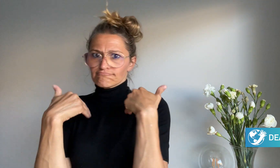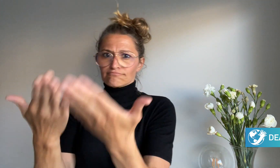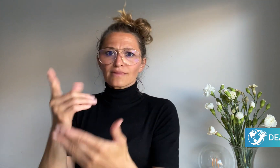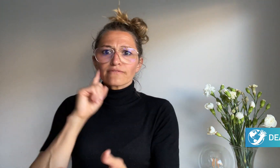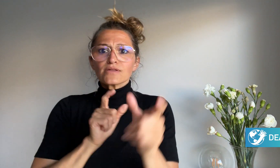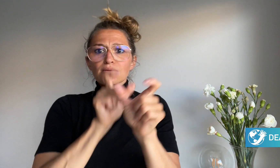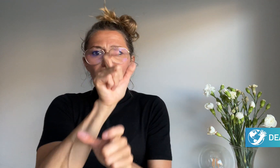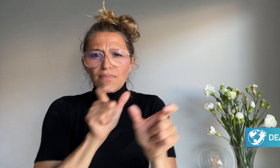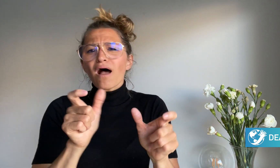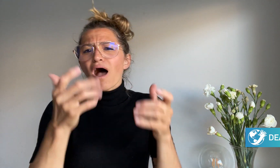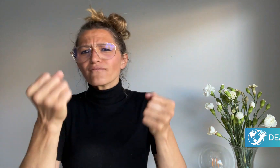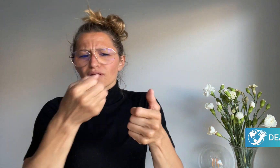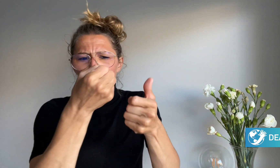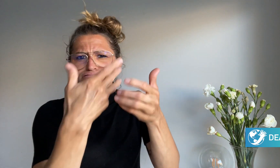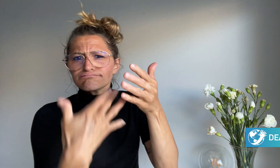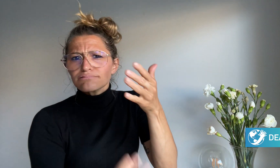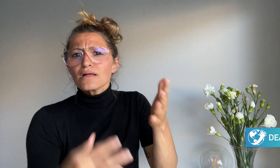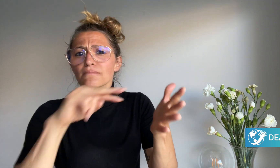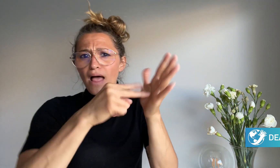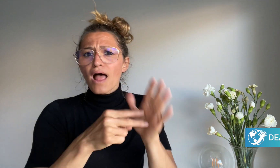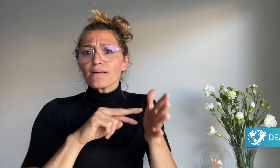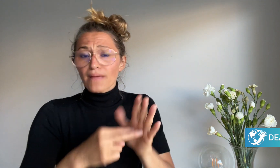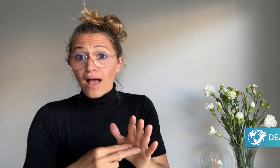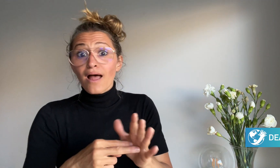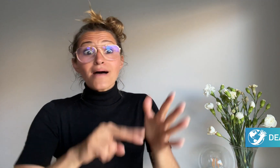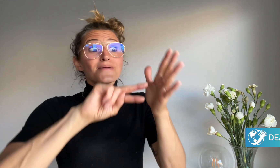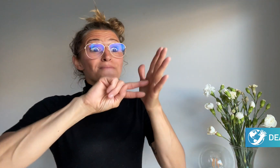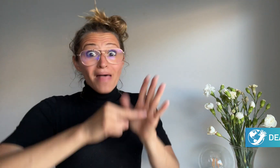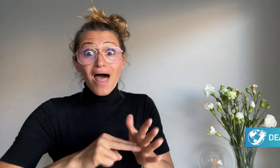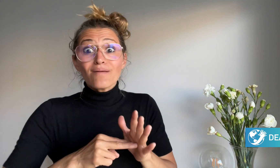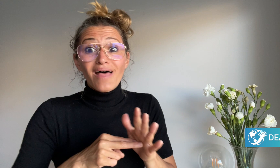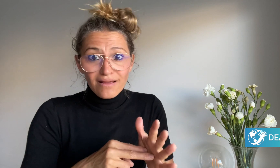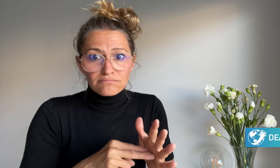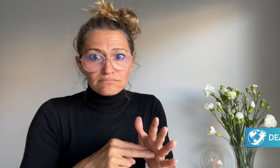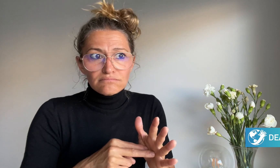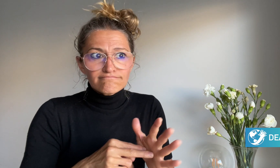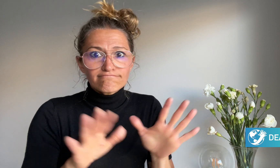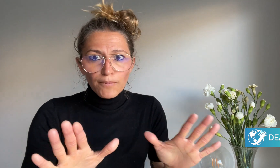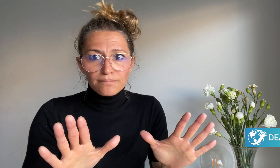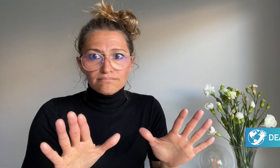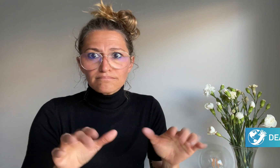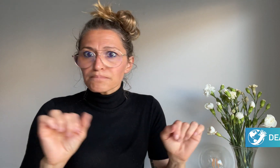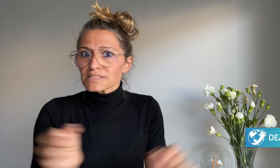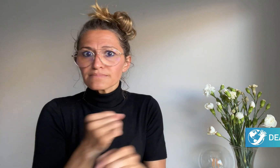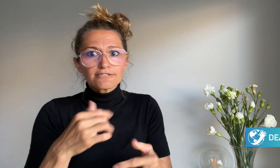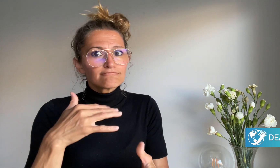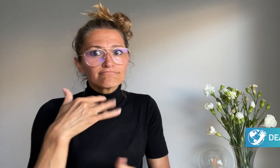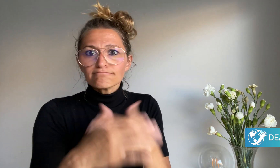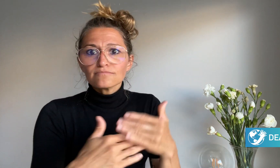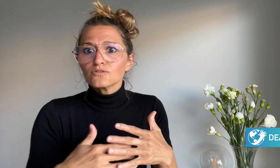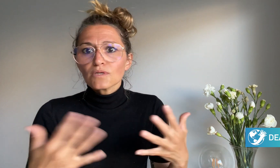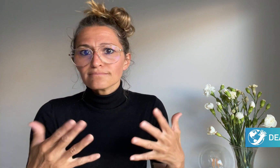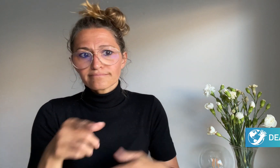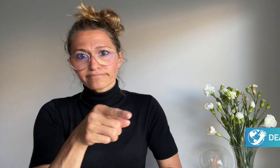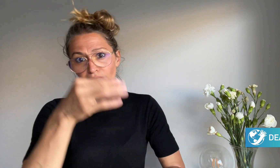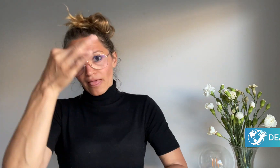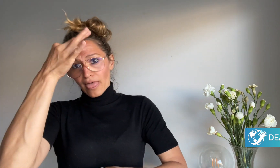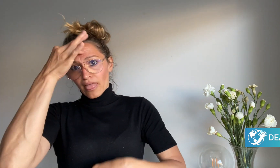to the pandemic. Now with reduced sales and revenue,